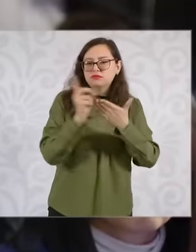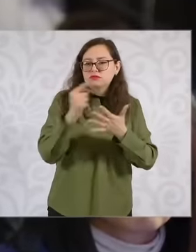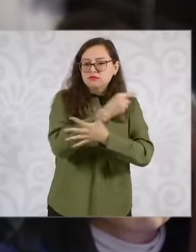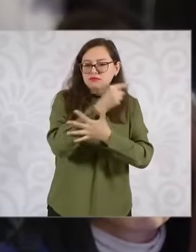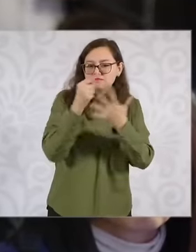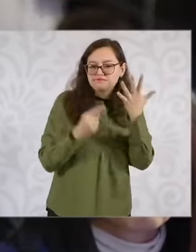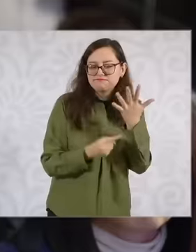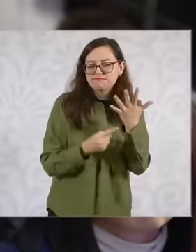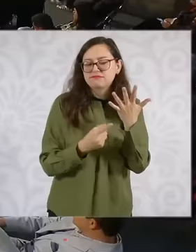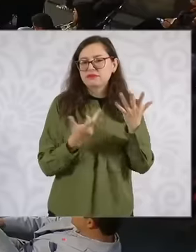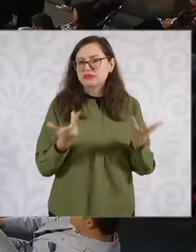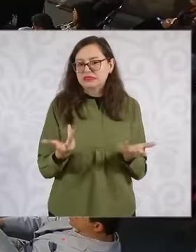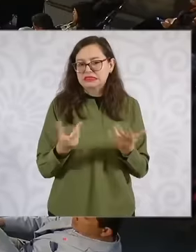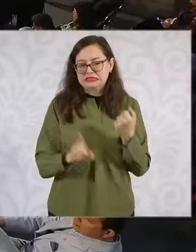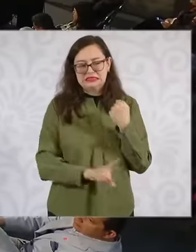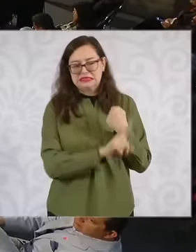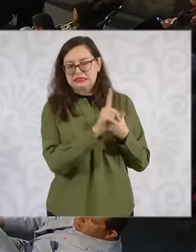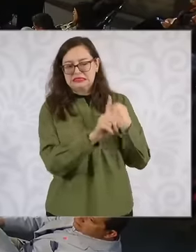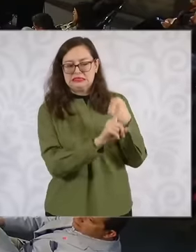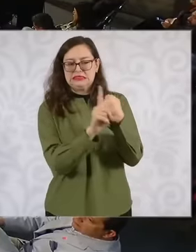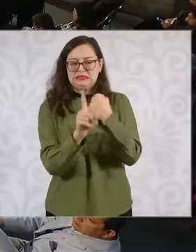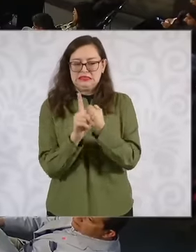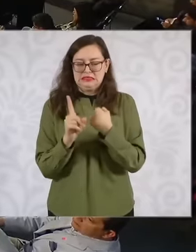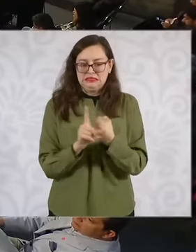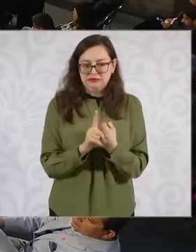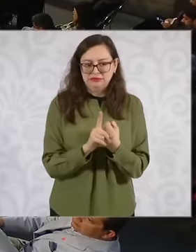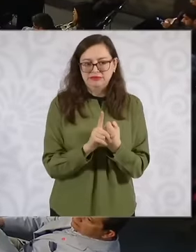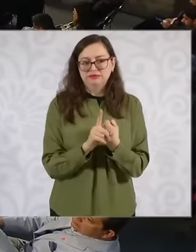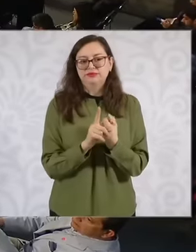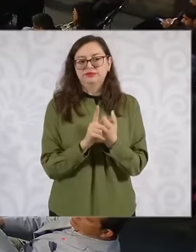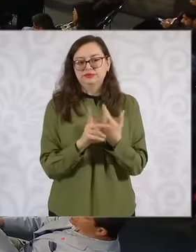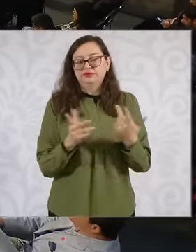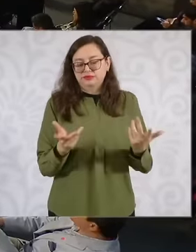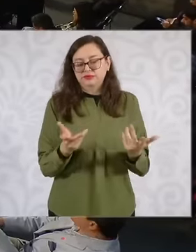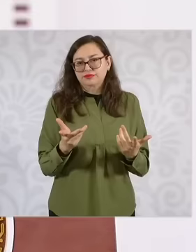problem many times that you have and Another of those that I want to ask in this